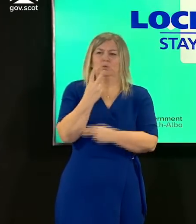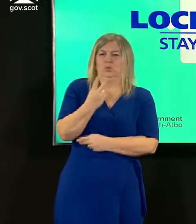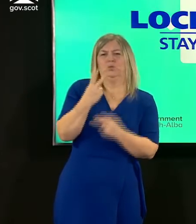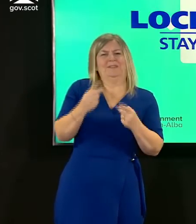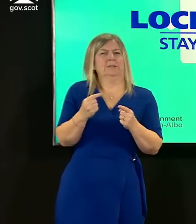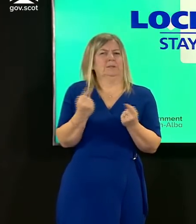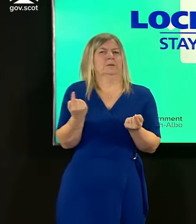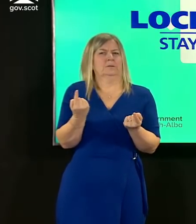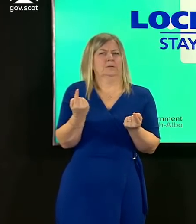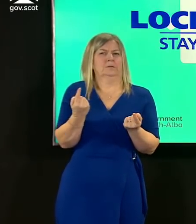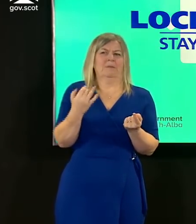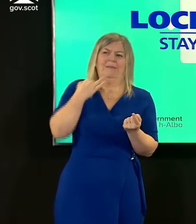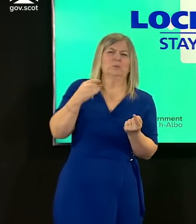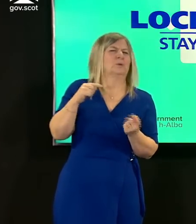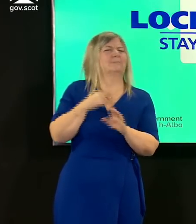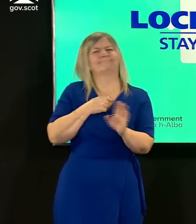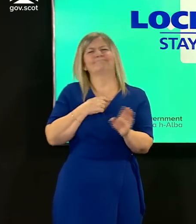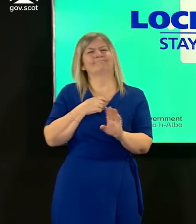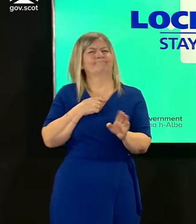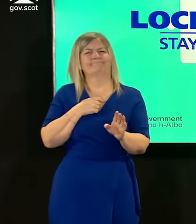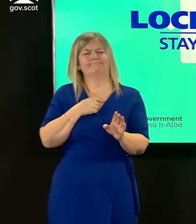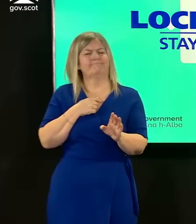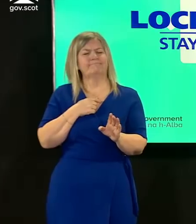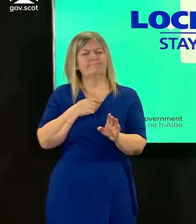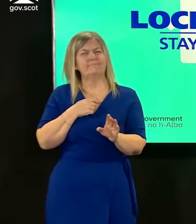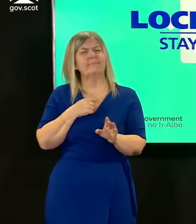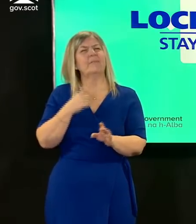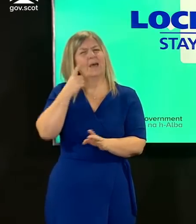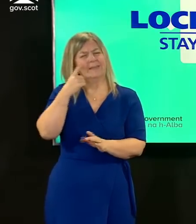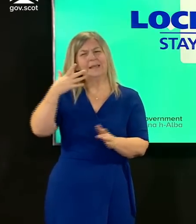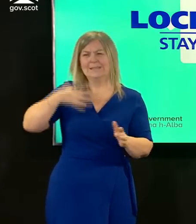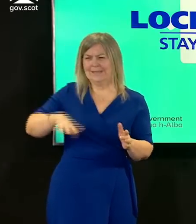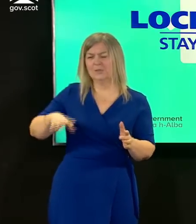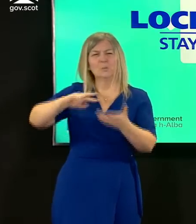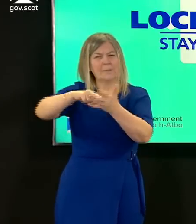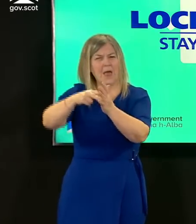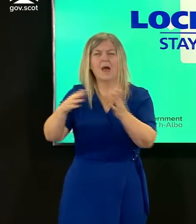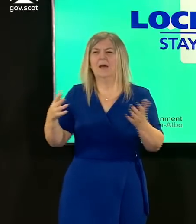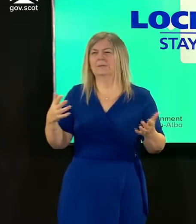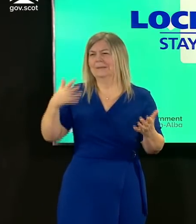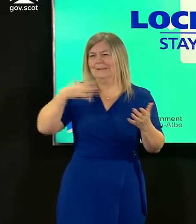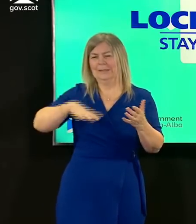plans in place they need to be able to organize and coordinate the visits so that they can